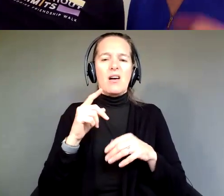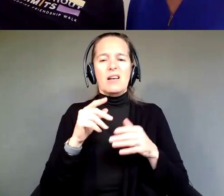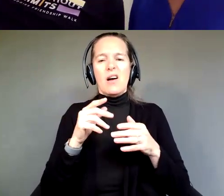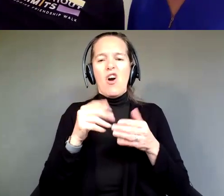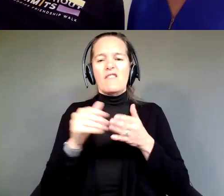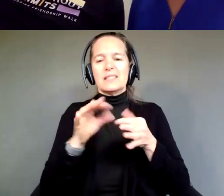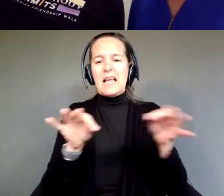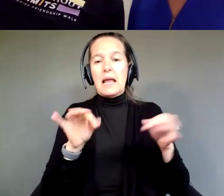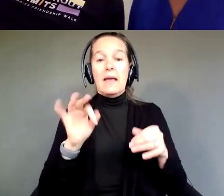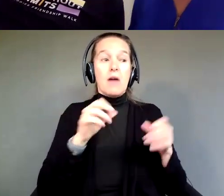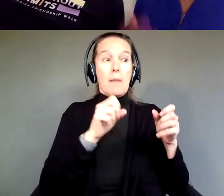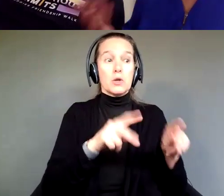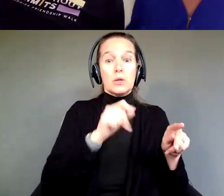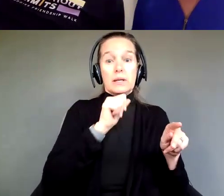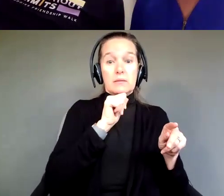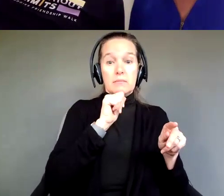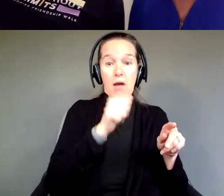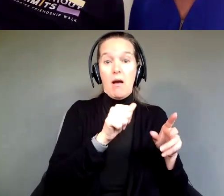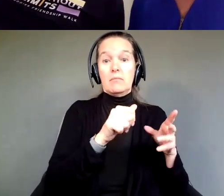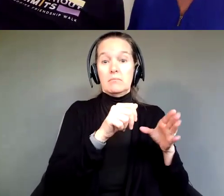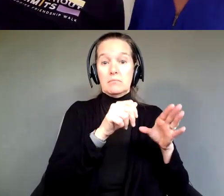But in our case, opportunity didn't knock, and we built a food trailer.